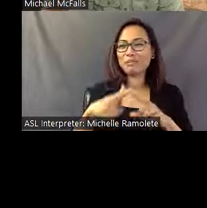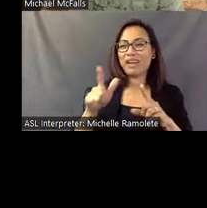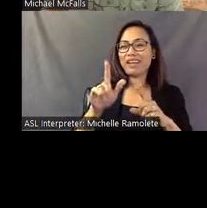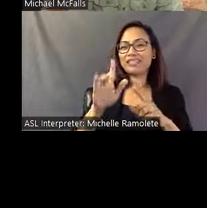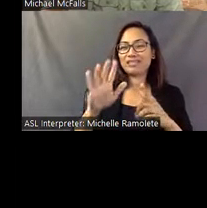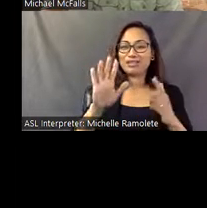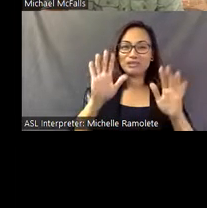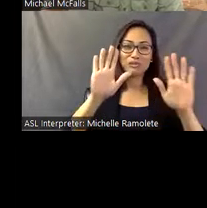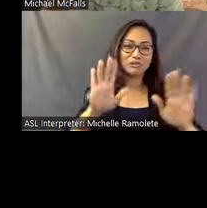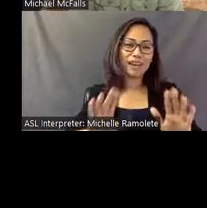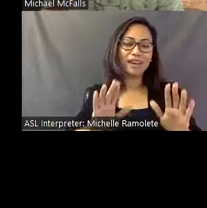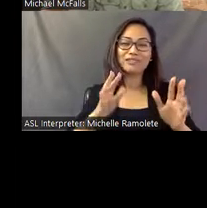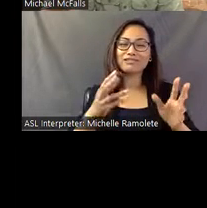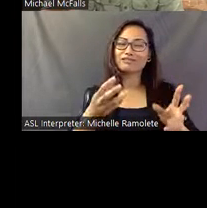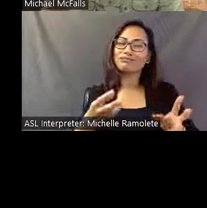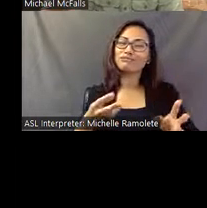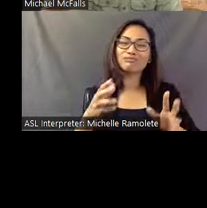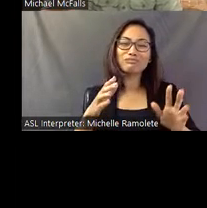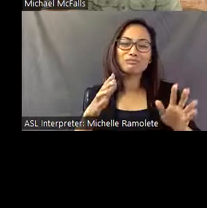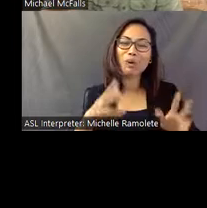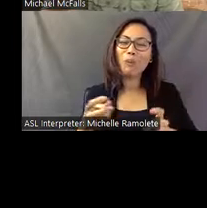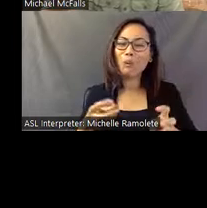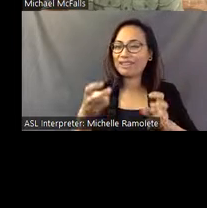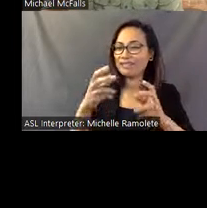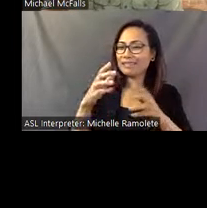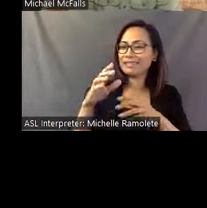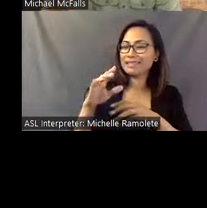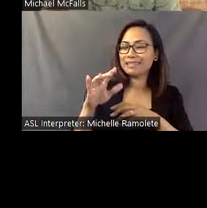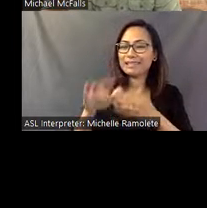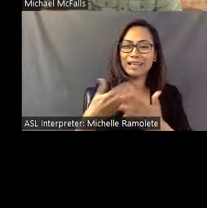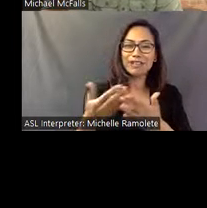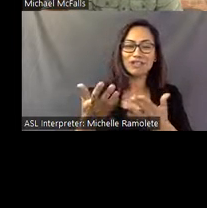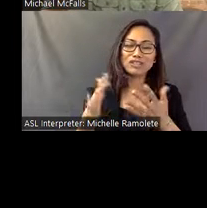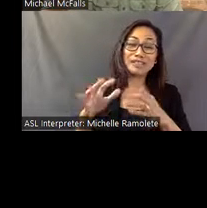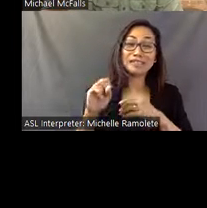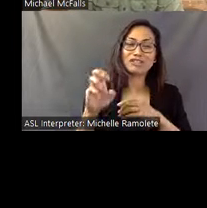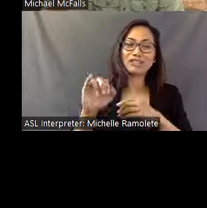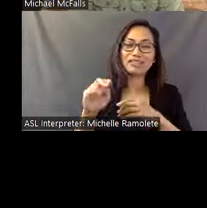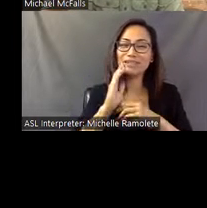The one thing you'll notice with the record what we wanted to do is make sure that we captured the atmosphere of Pasaquan.